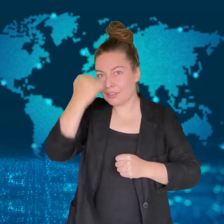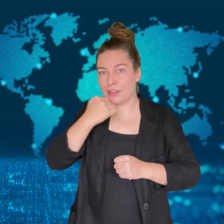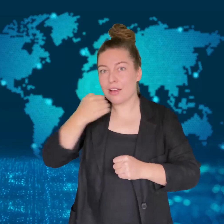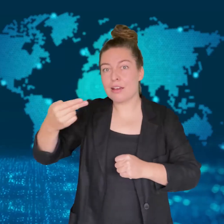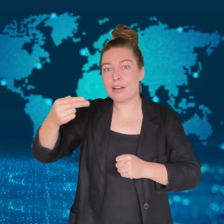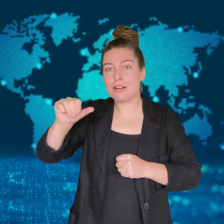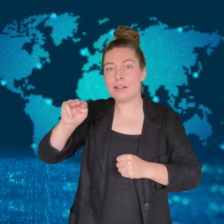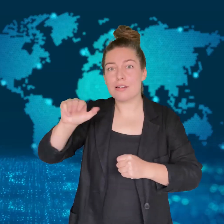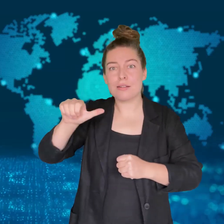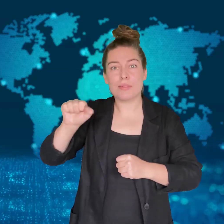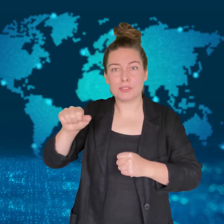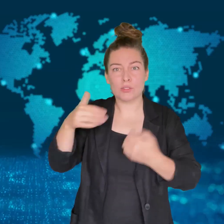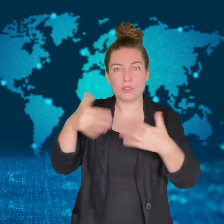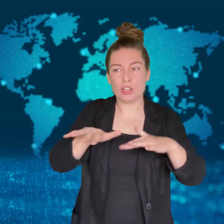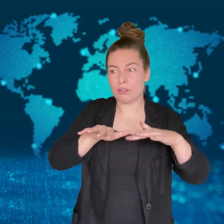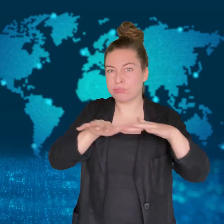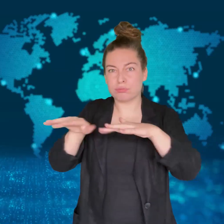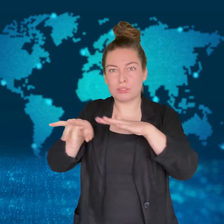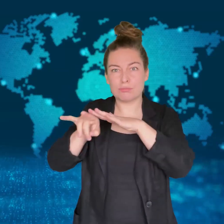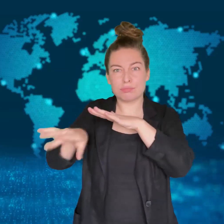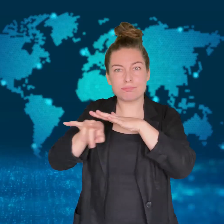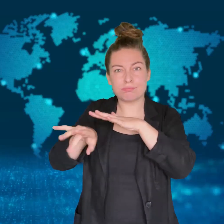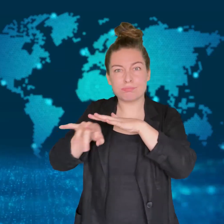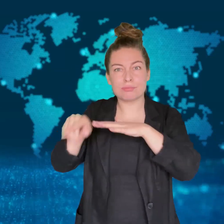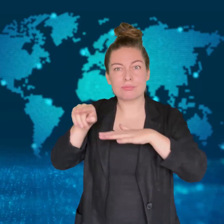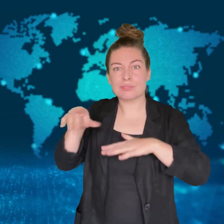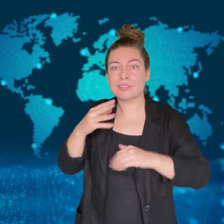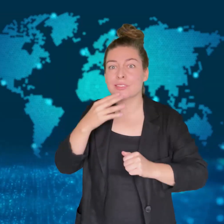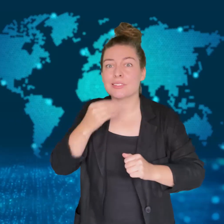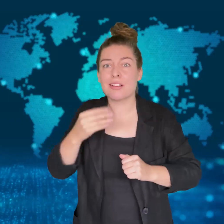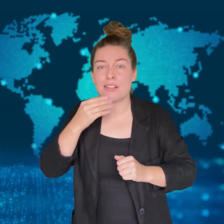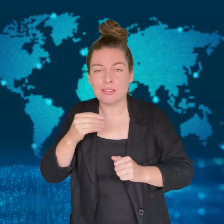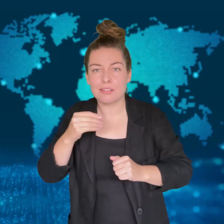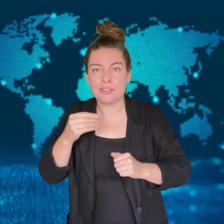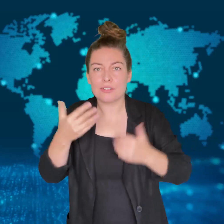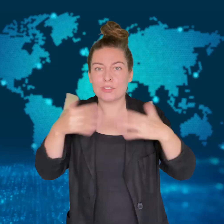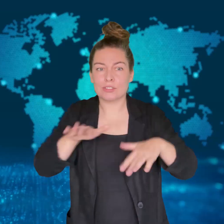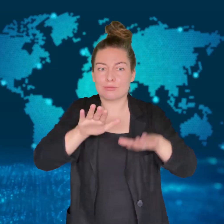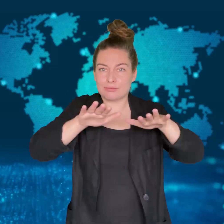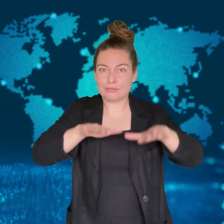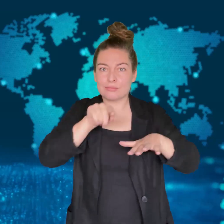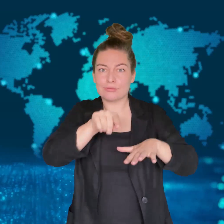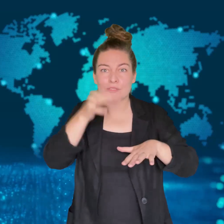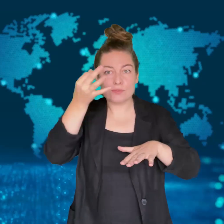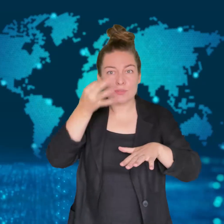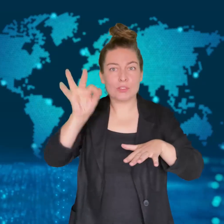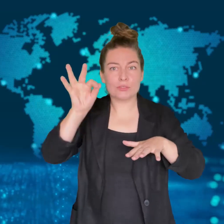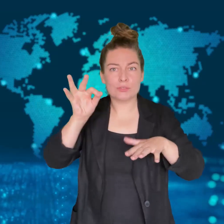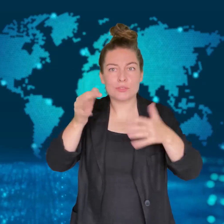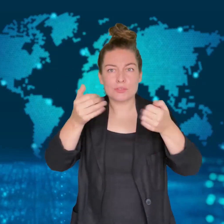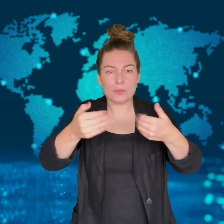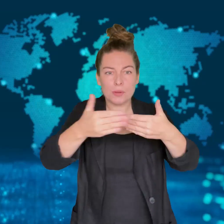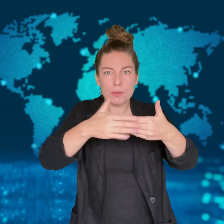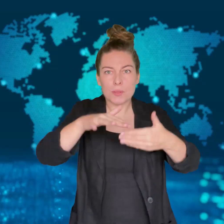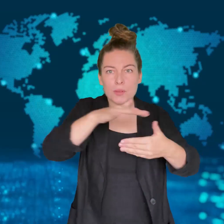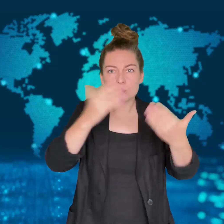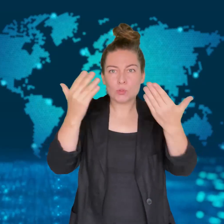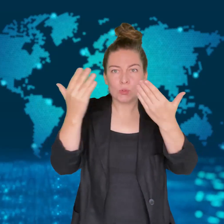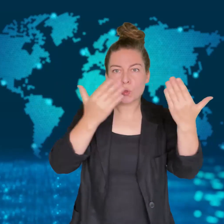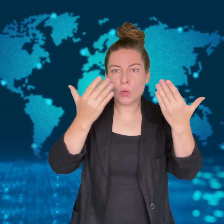There have been 12 people detained near schools